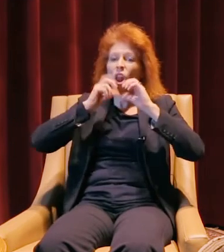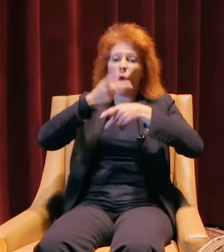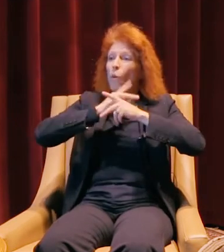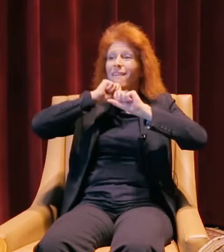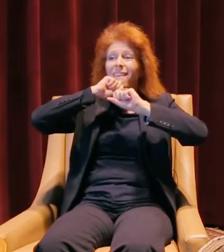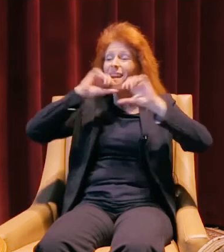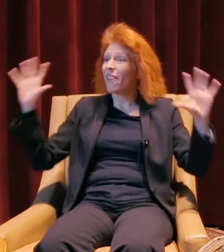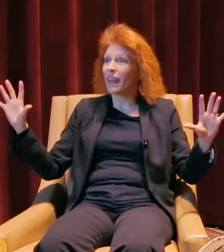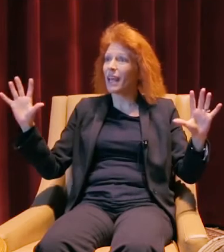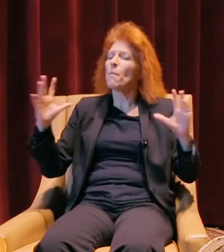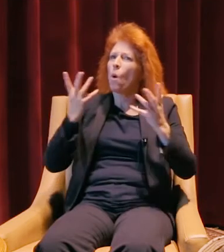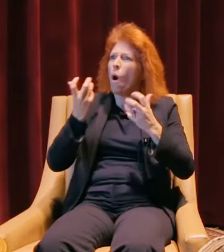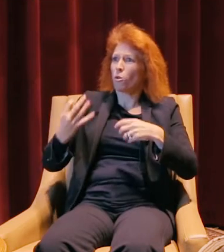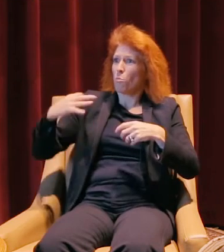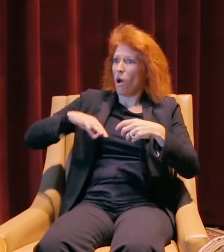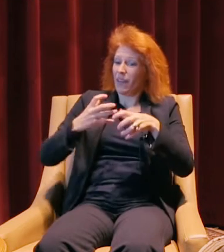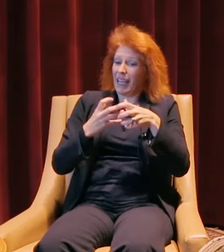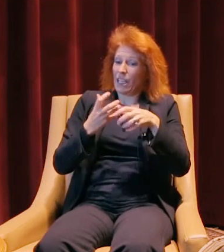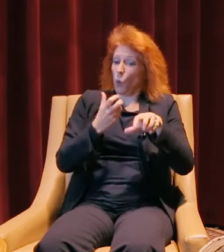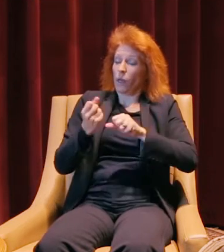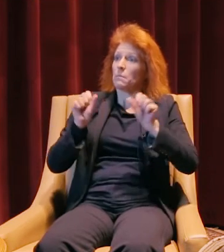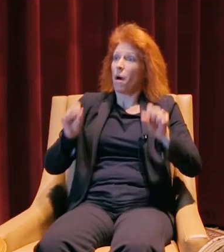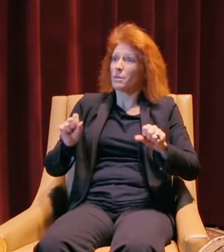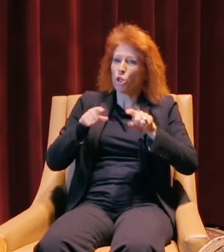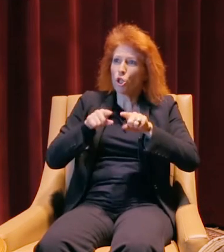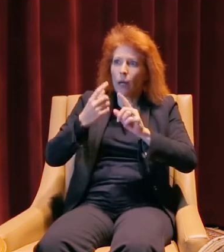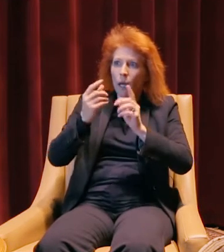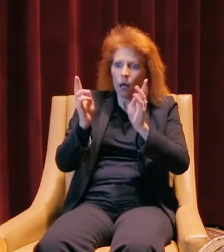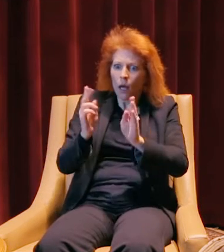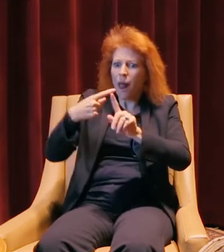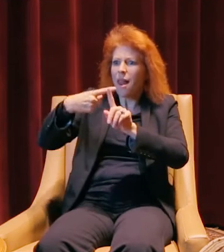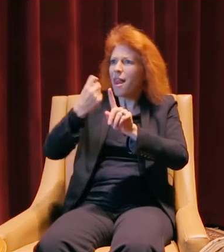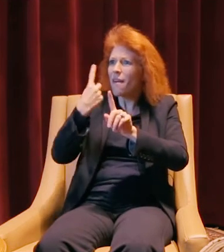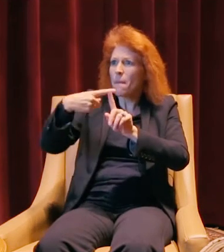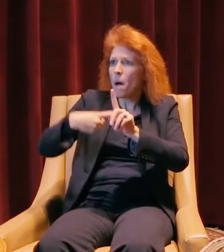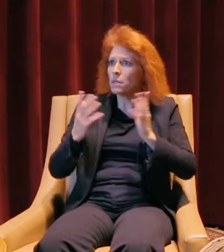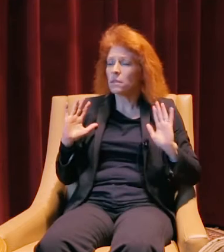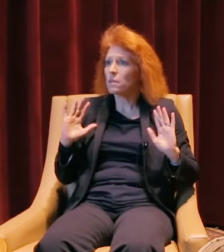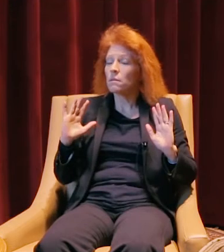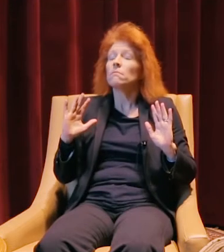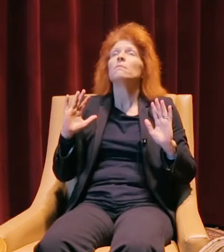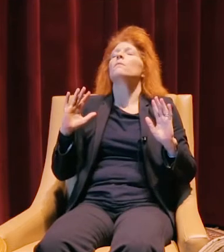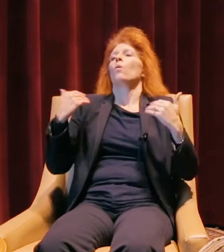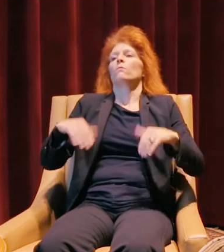and to try to be profitable as quickly as possible in these 11 months that I've had to do it, has been quite the challenge.